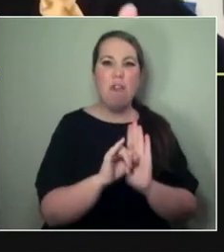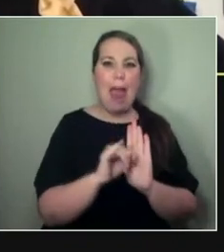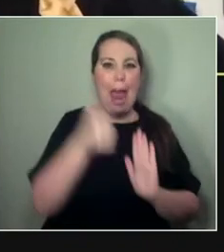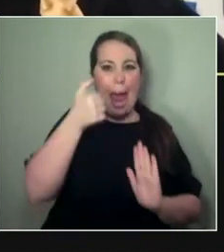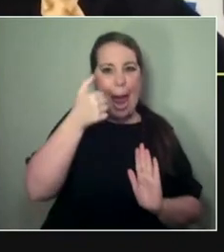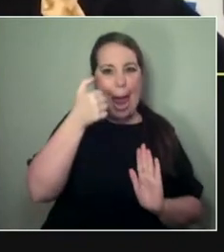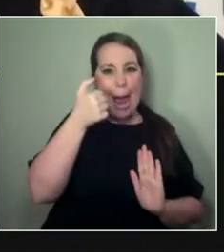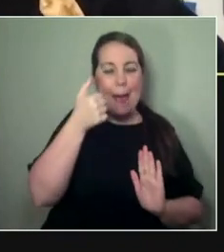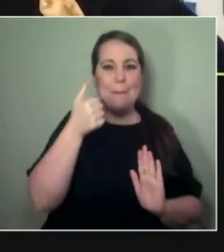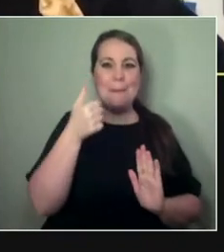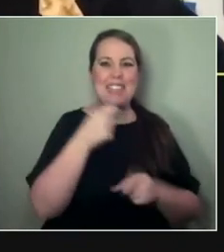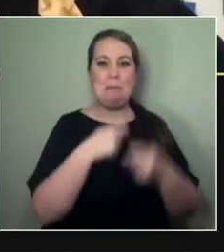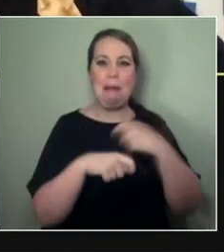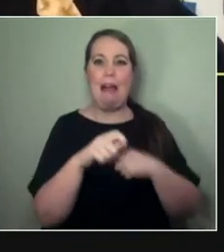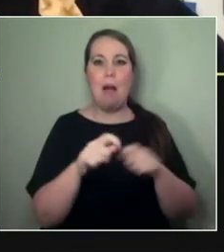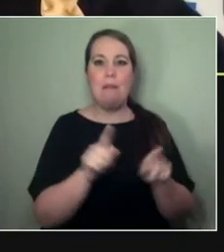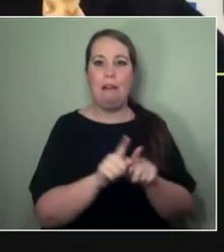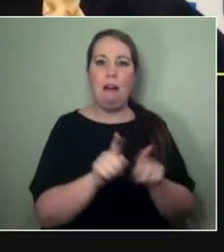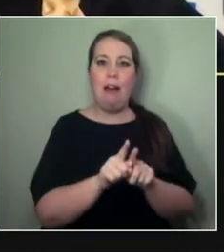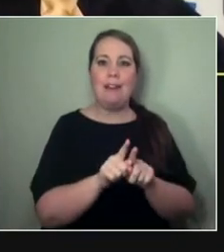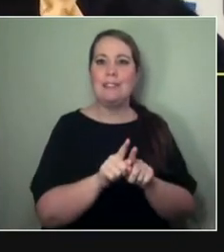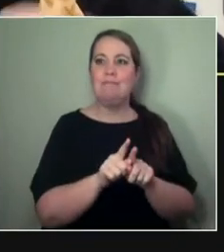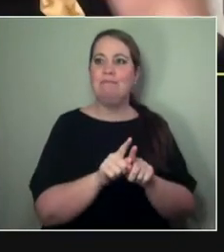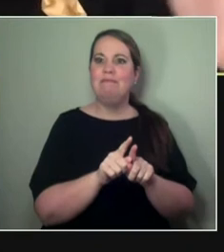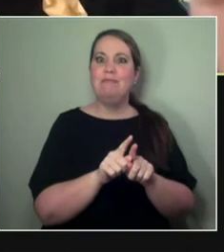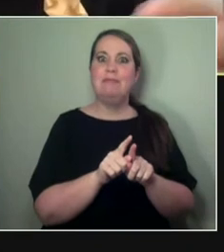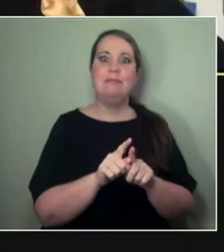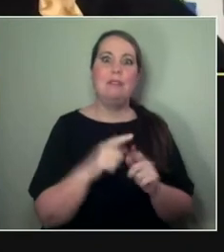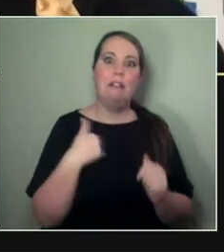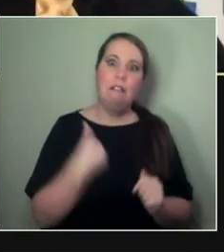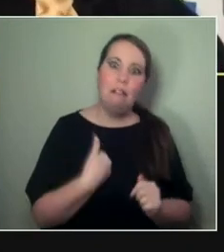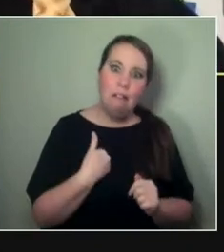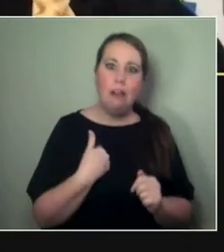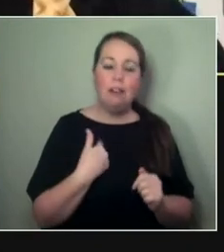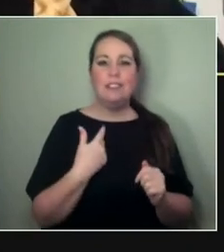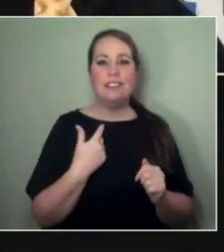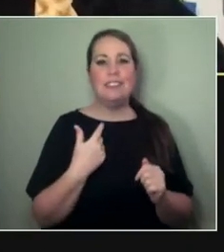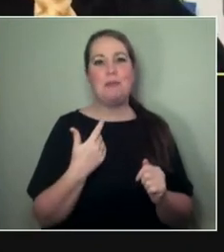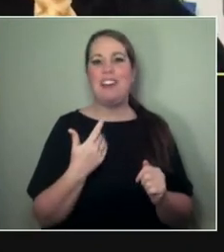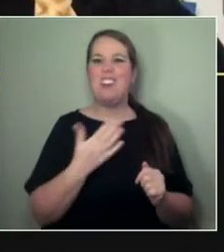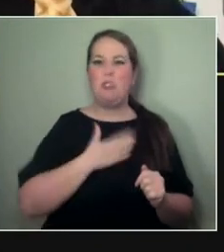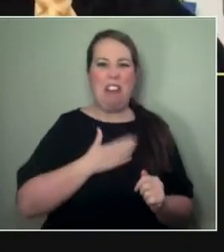the kind of, you know, the dictionary, the teacher and all these kind of—